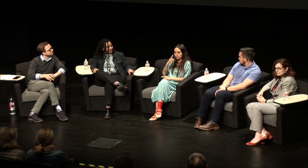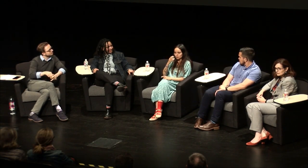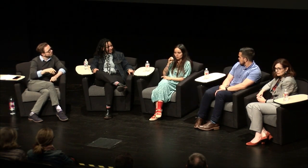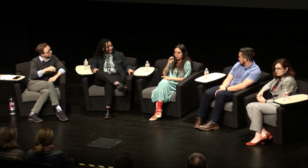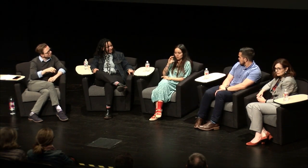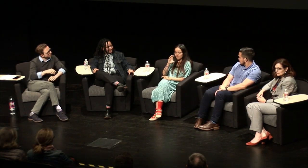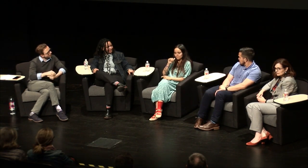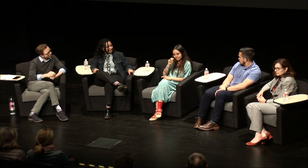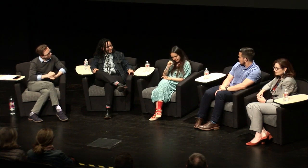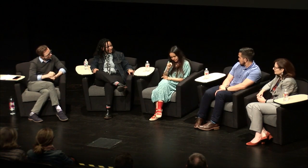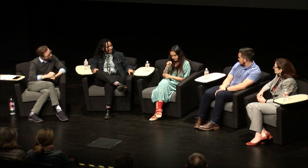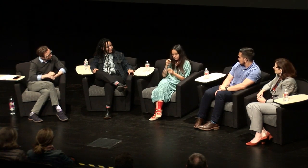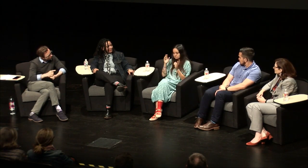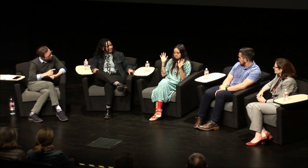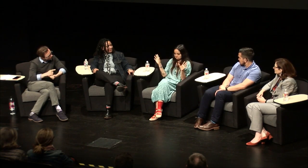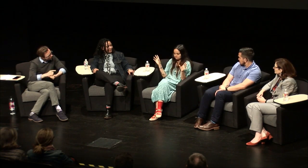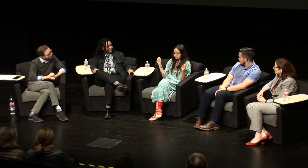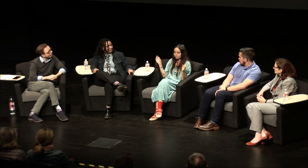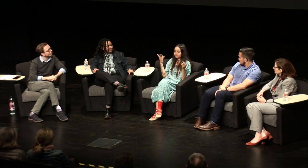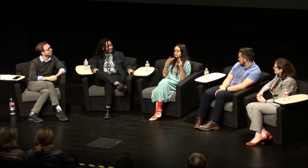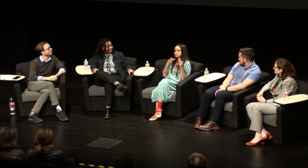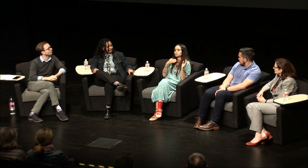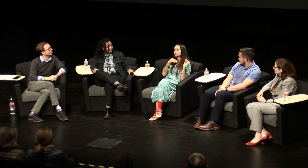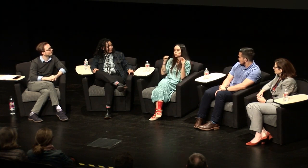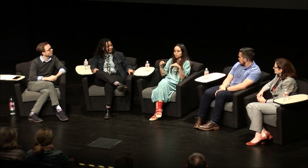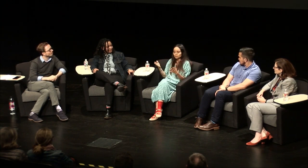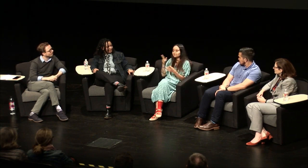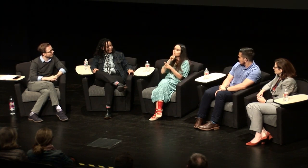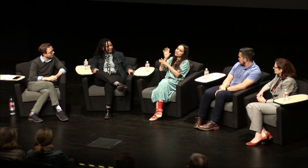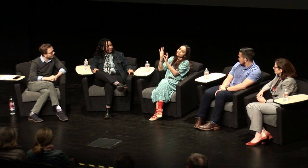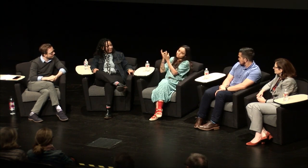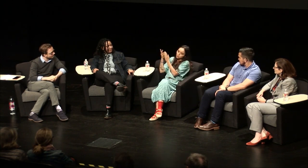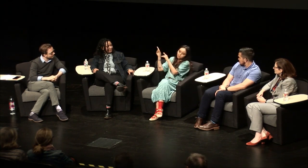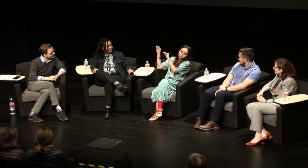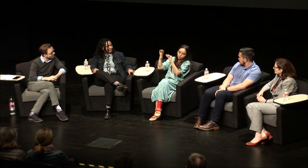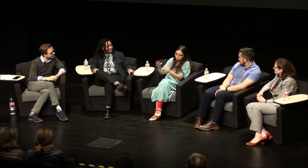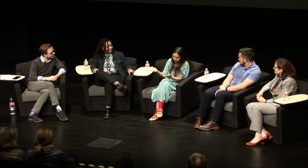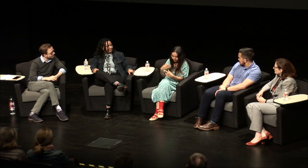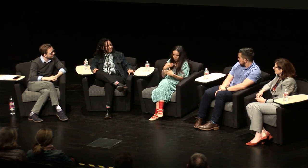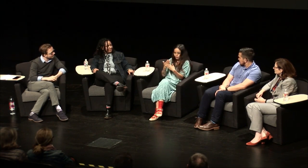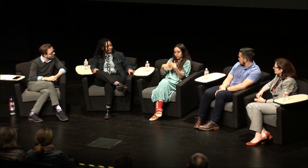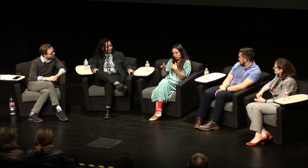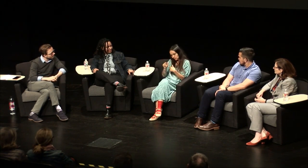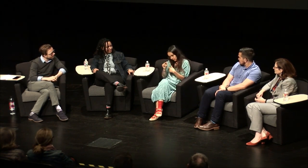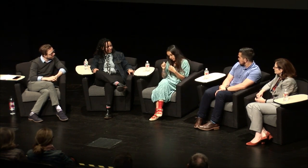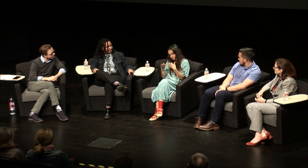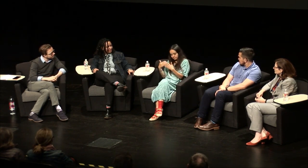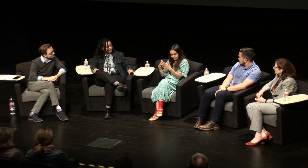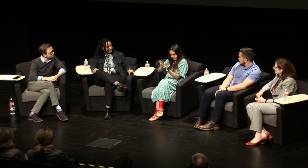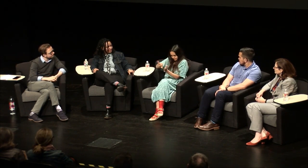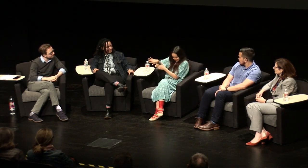Guadalajara and my mom's from Michoacan and they moved here and I was born in LA